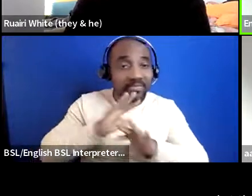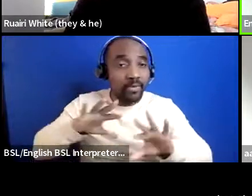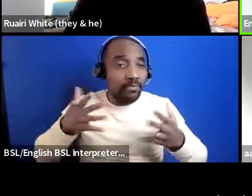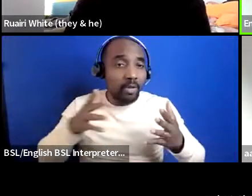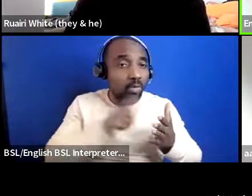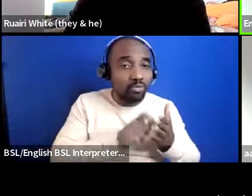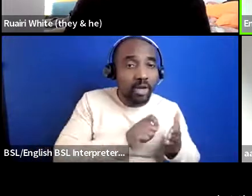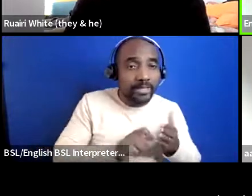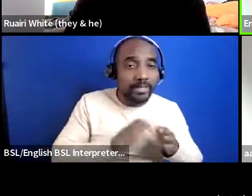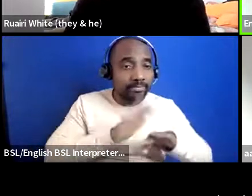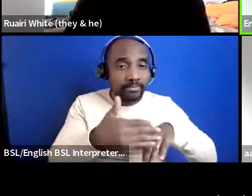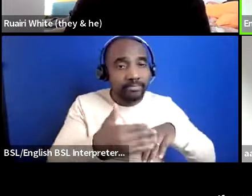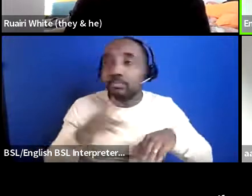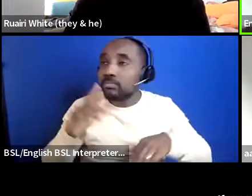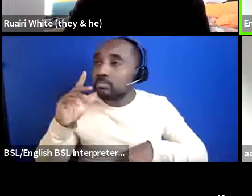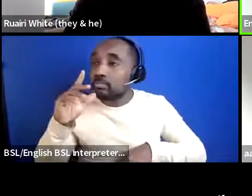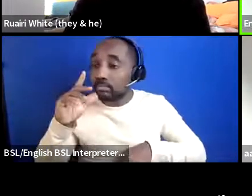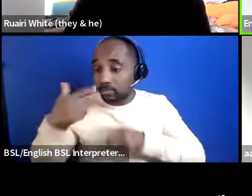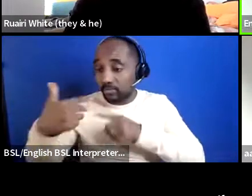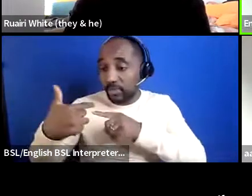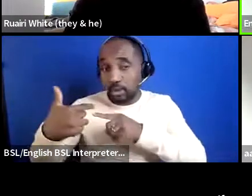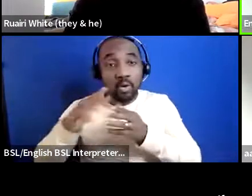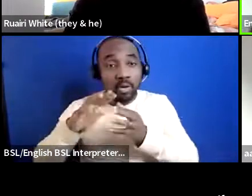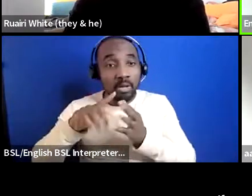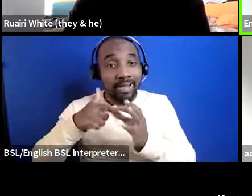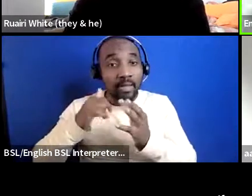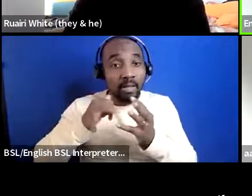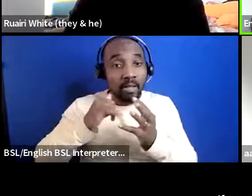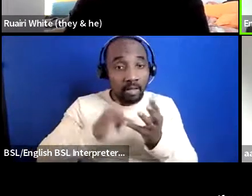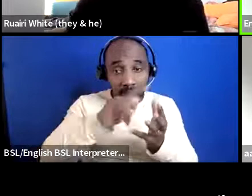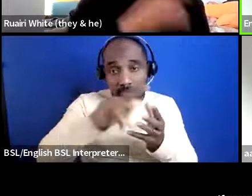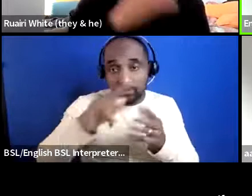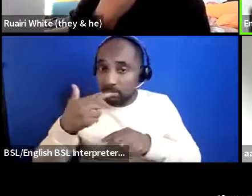or um as Leah says we can write things down as well and then at the end of each